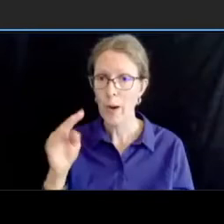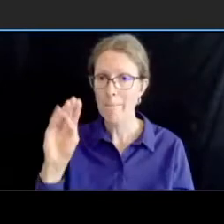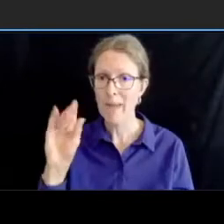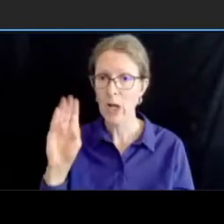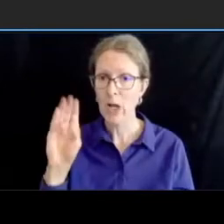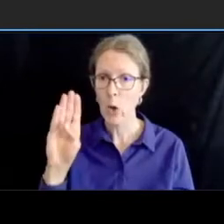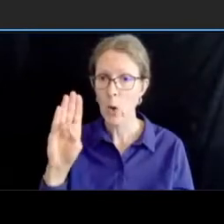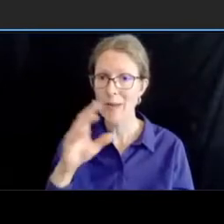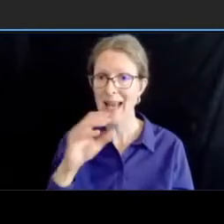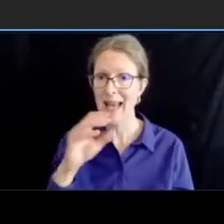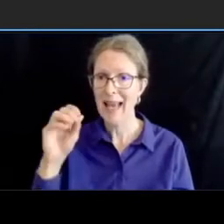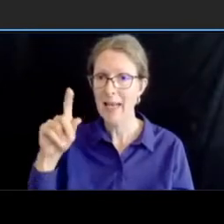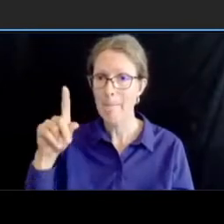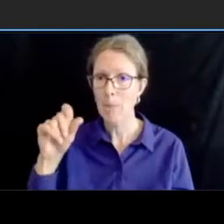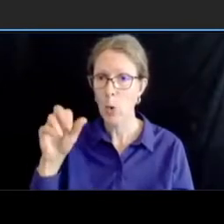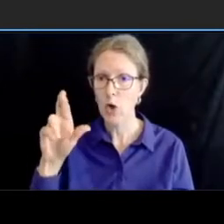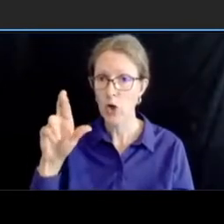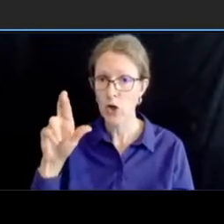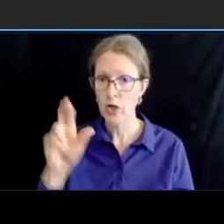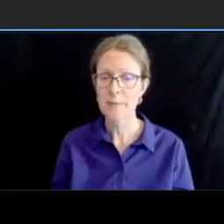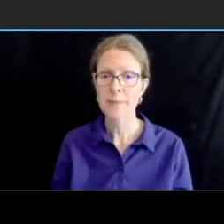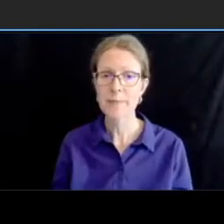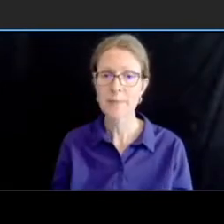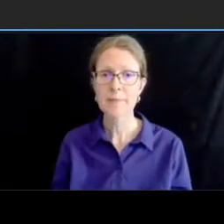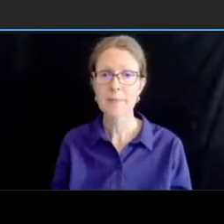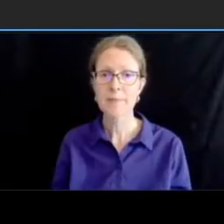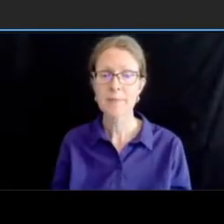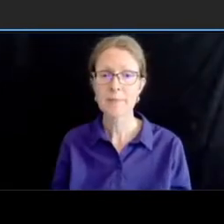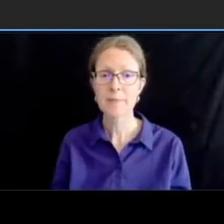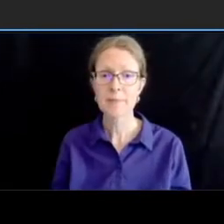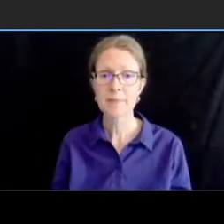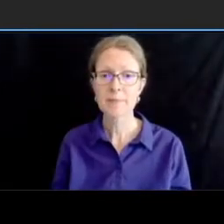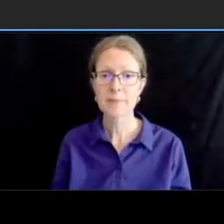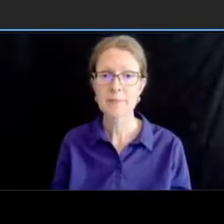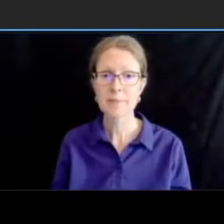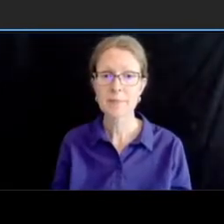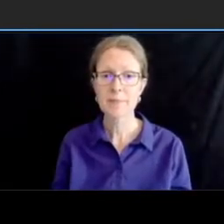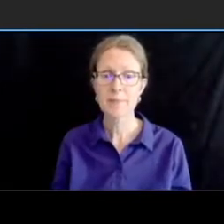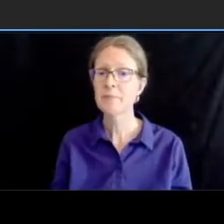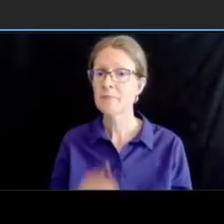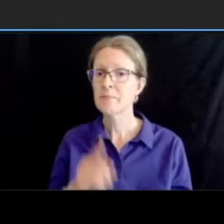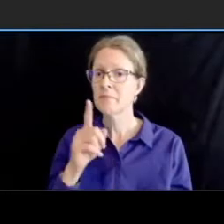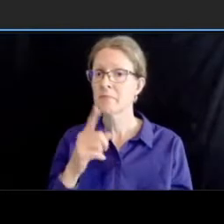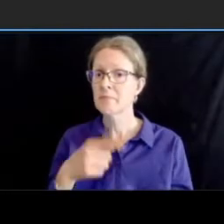uh this segment reflects a current streetscape and drainage improvement at cleveland park